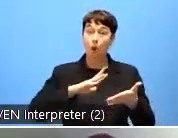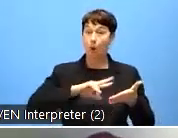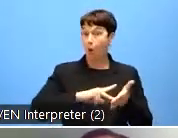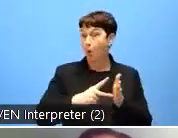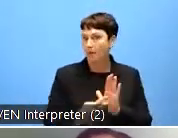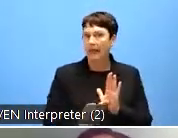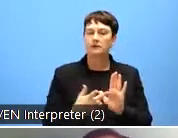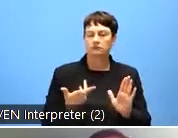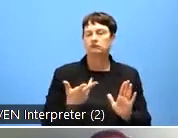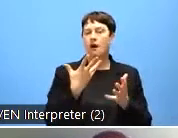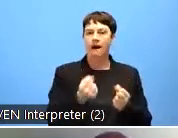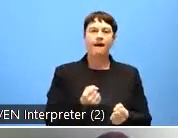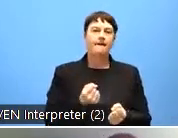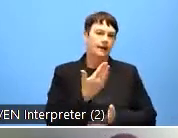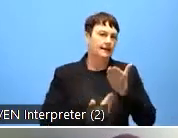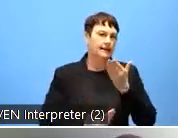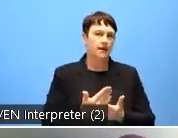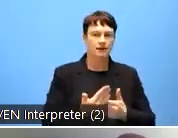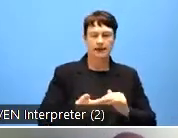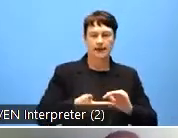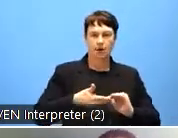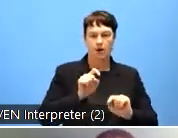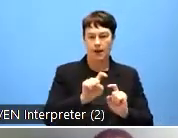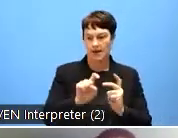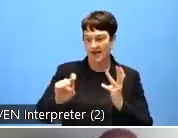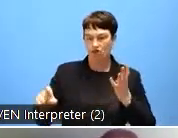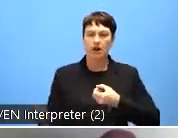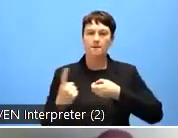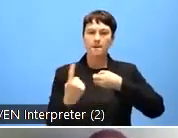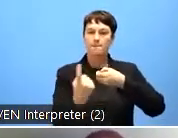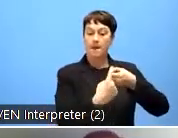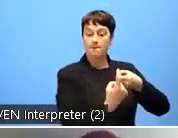of the disability movement in Europe, those European NGOs representing different disability